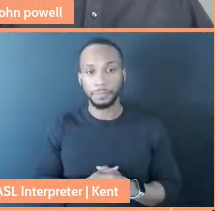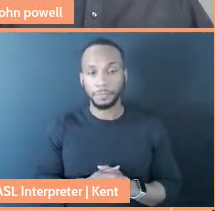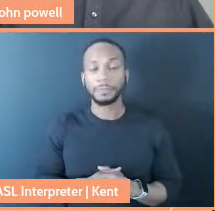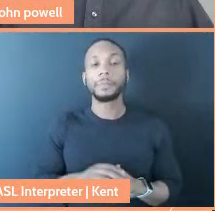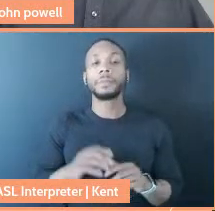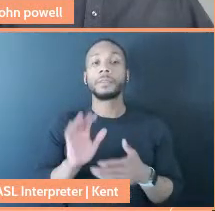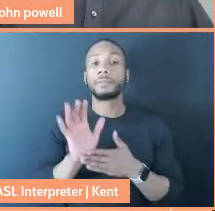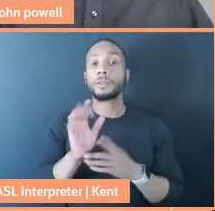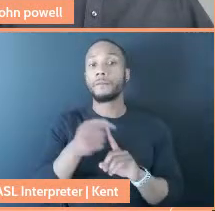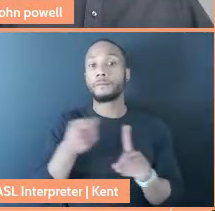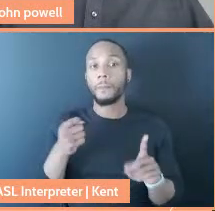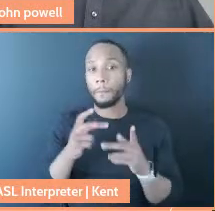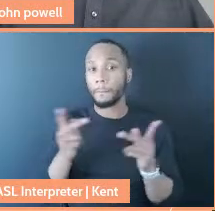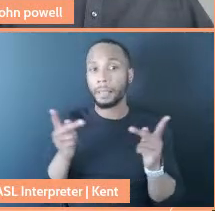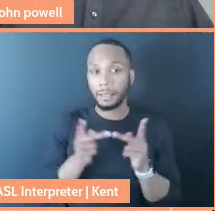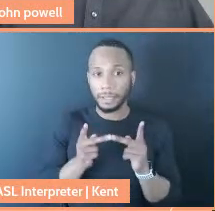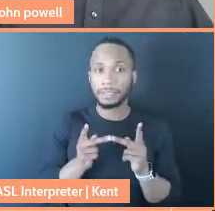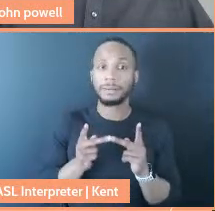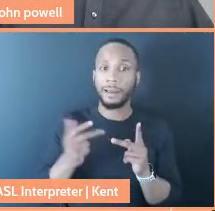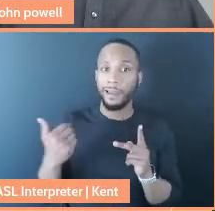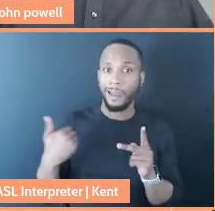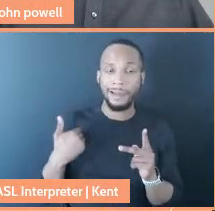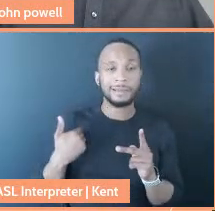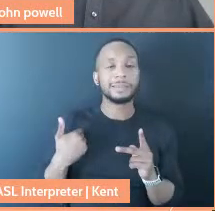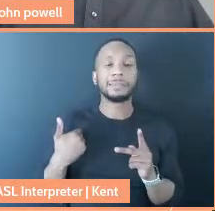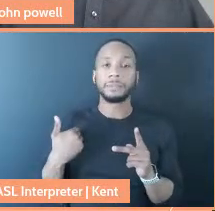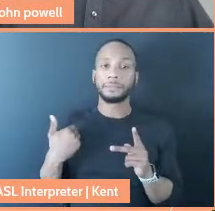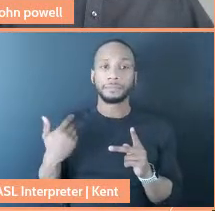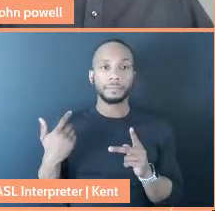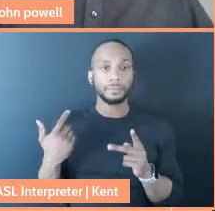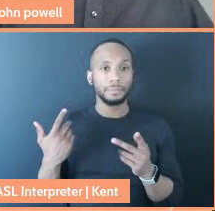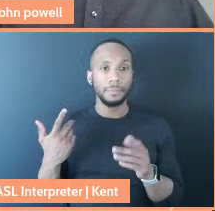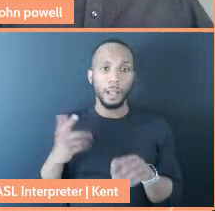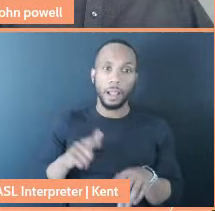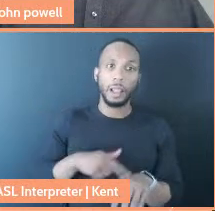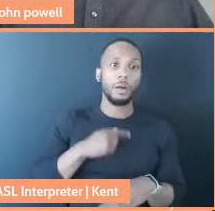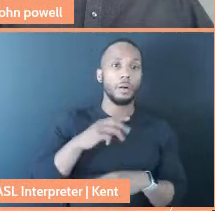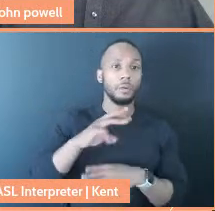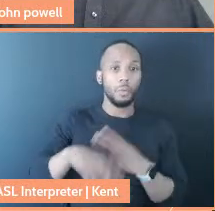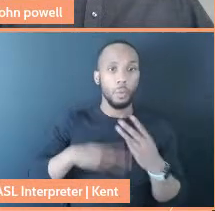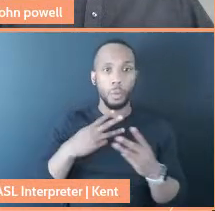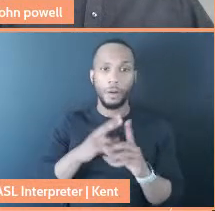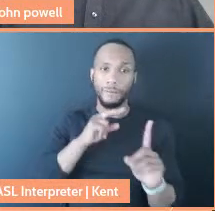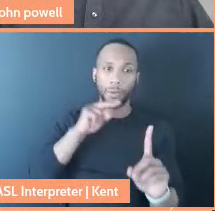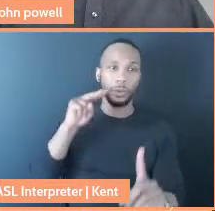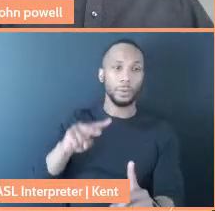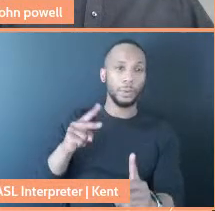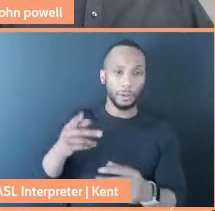place that has a longstanding worldview rooted in reciprocal care with land and ecosystem.